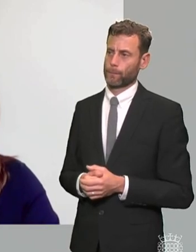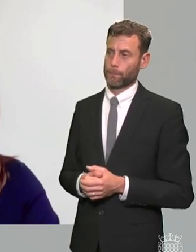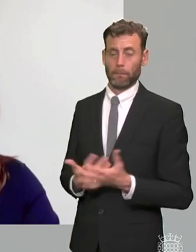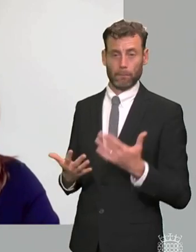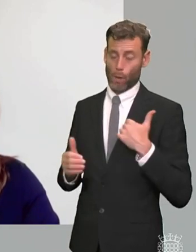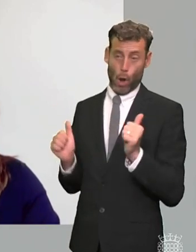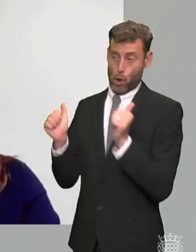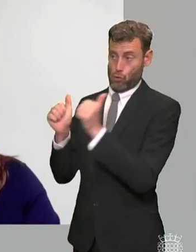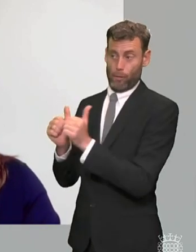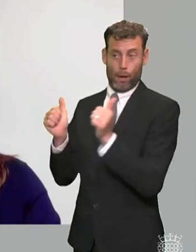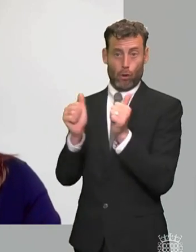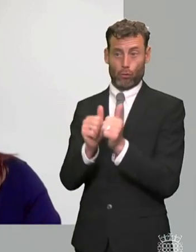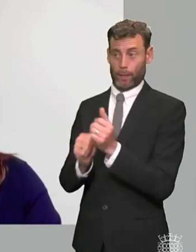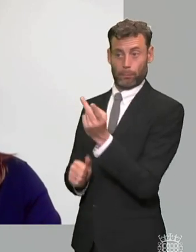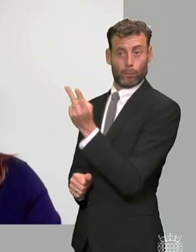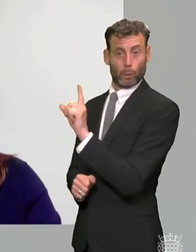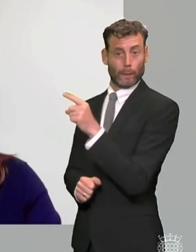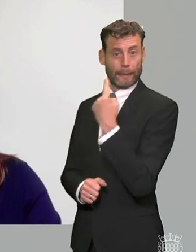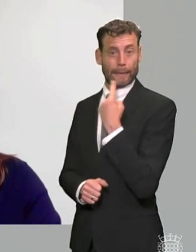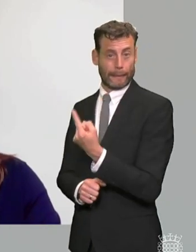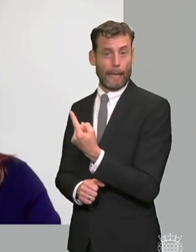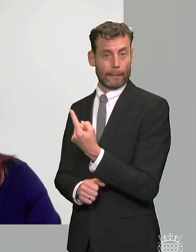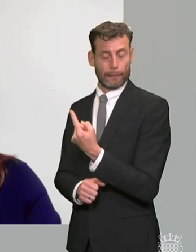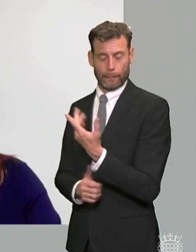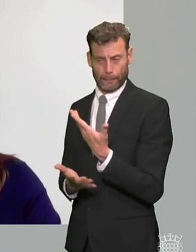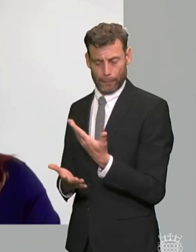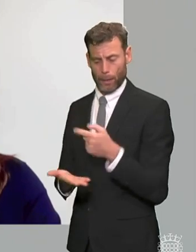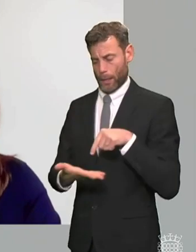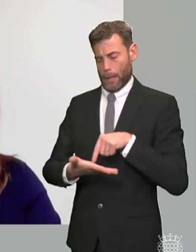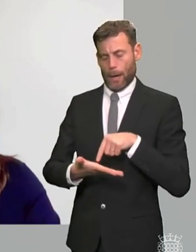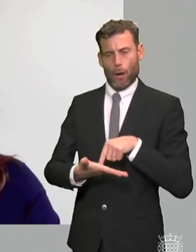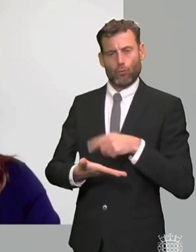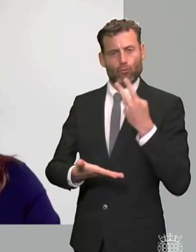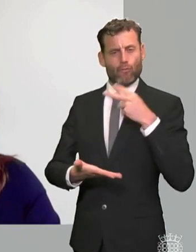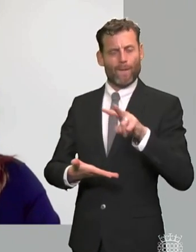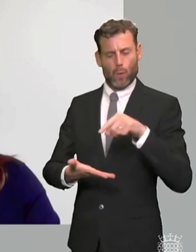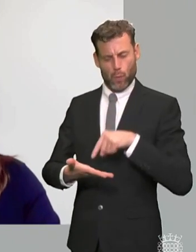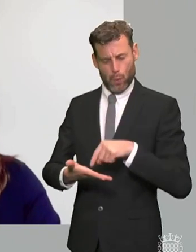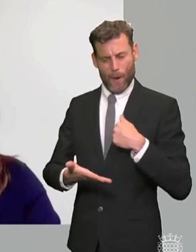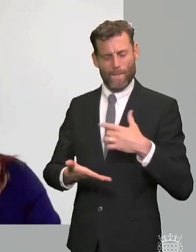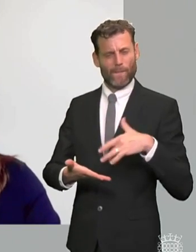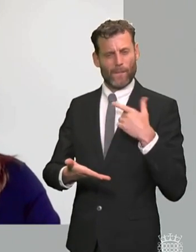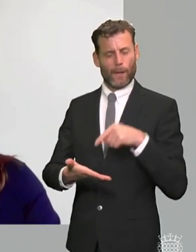i think that the the the green paper seems to be based on a misconception that local variation is